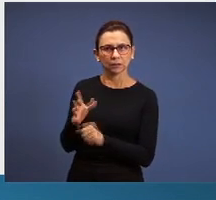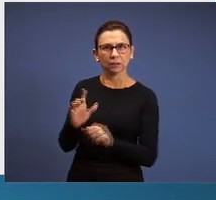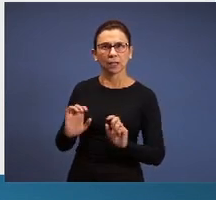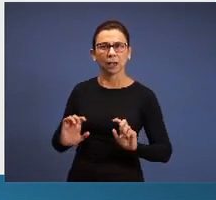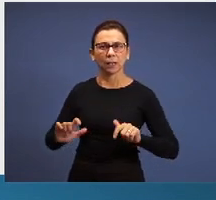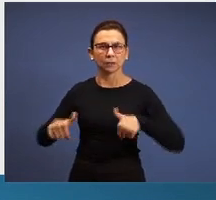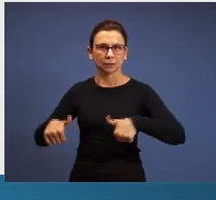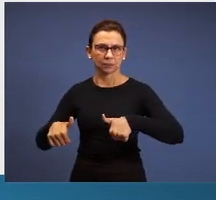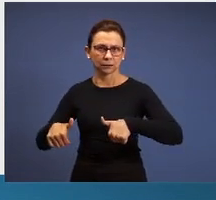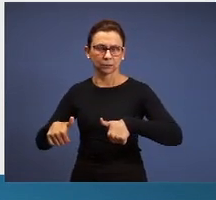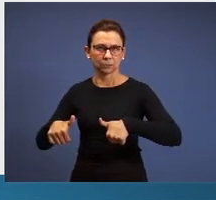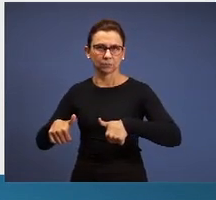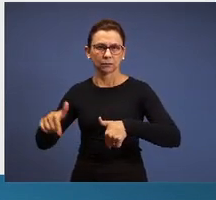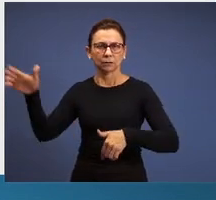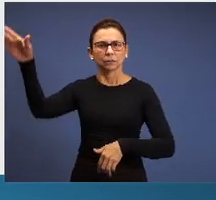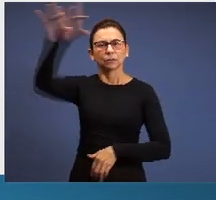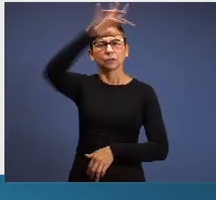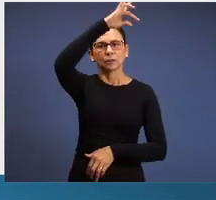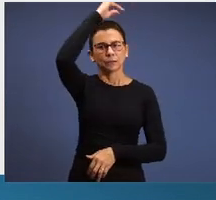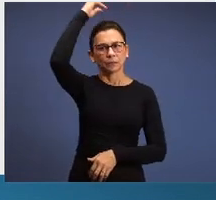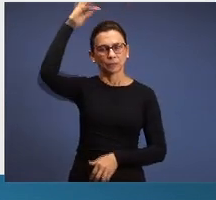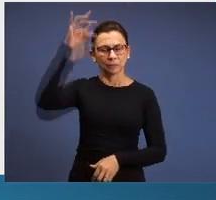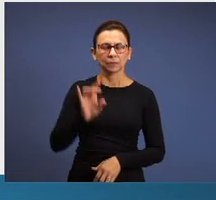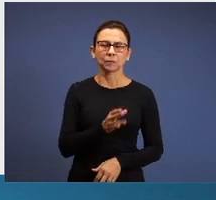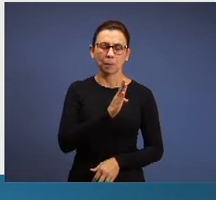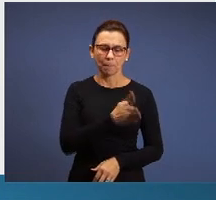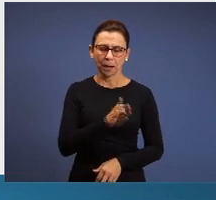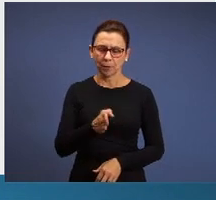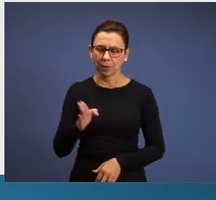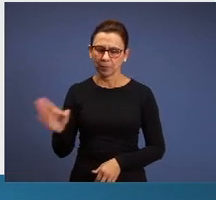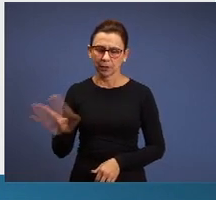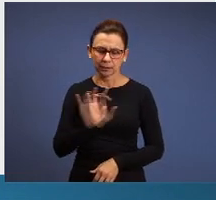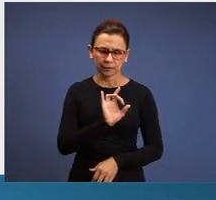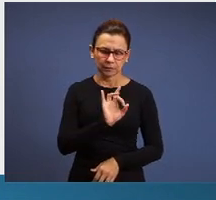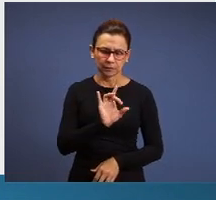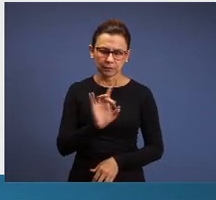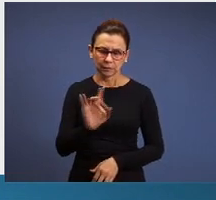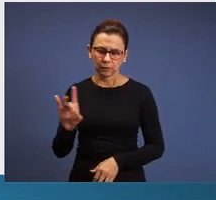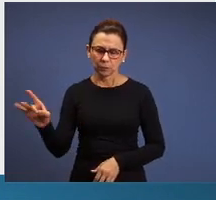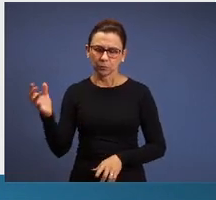Holy Spirit in each period prophetically?